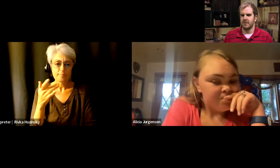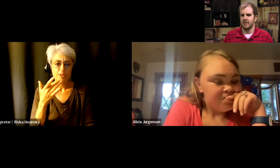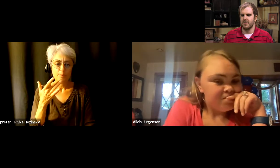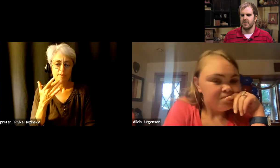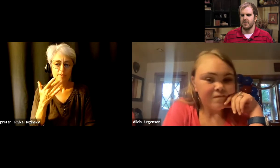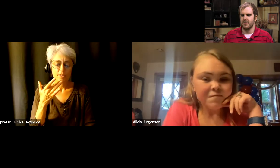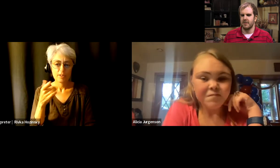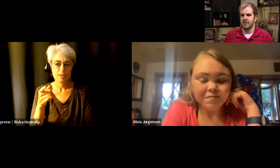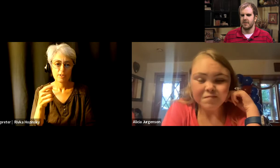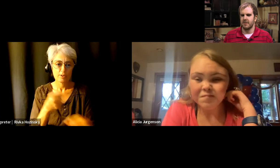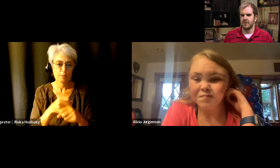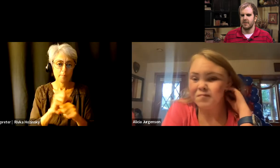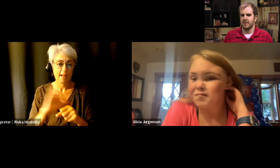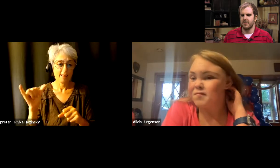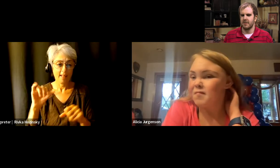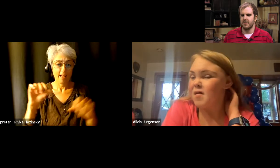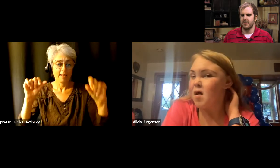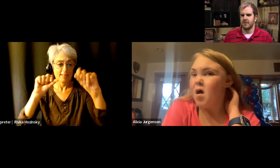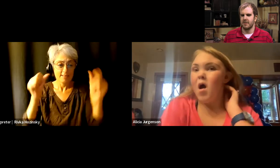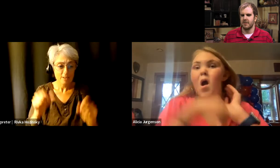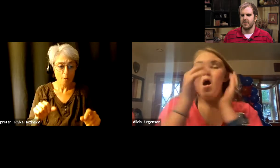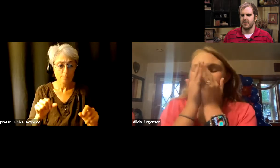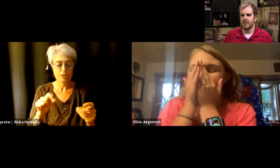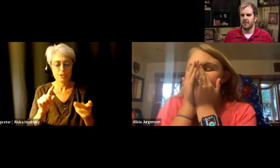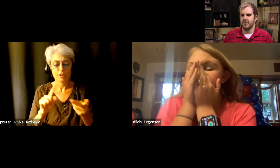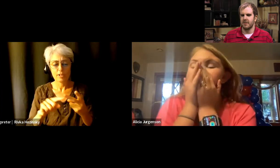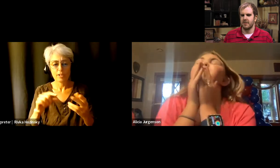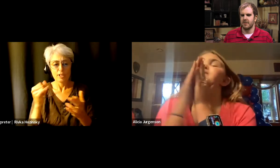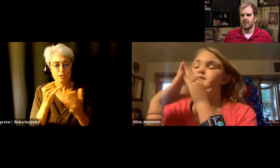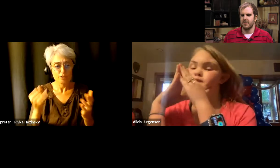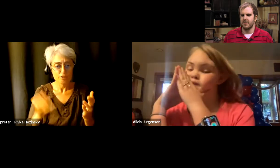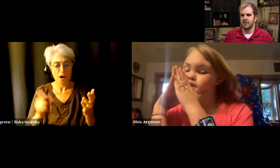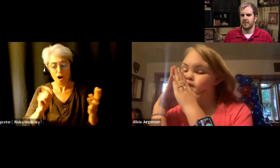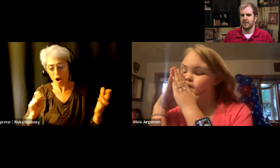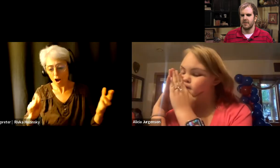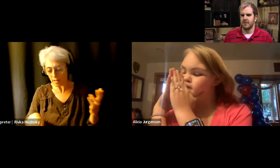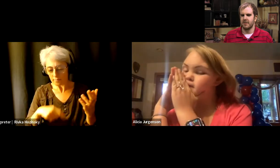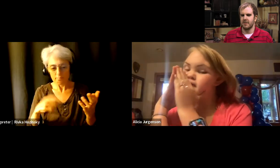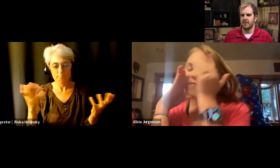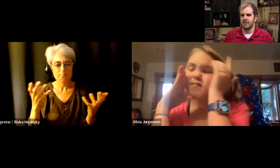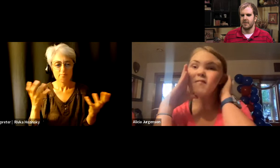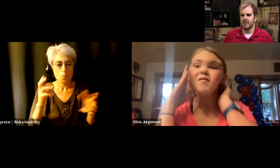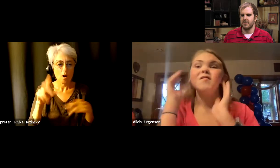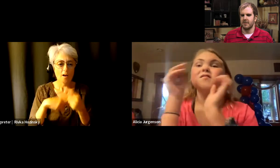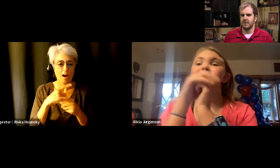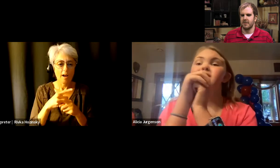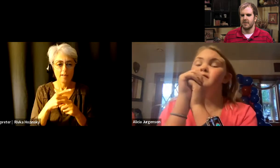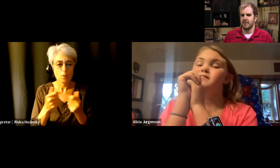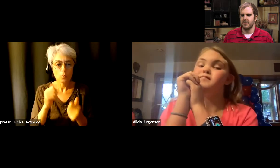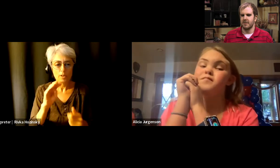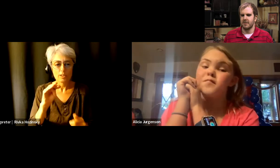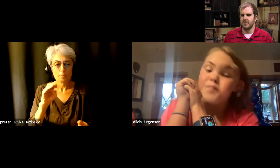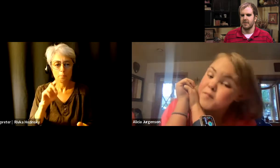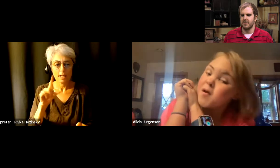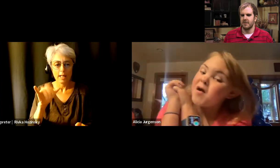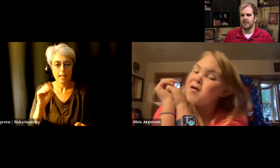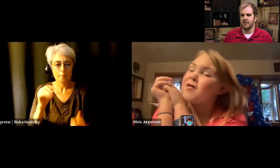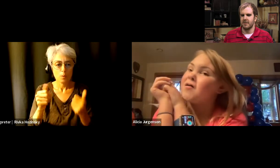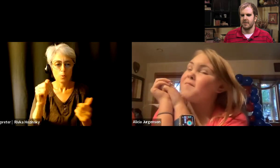like sculptures or draw or what type of medium do you like to to create with when you do your art?